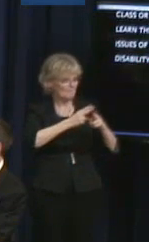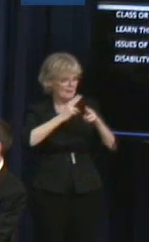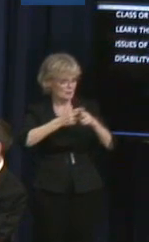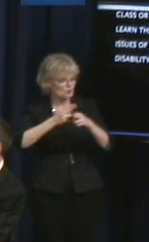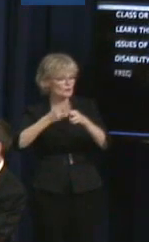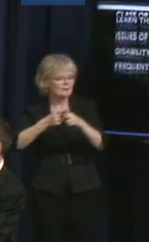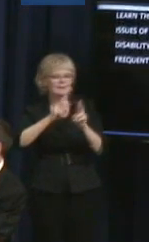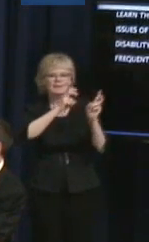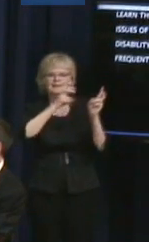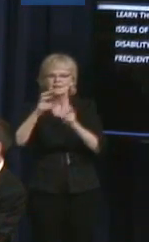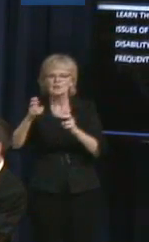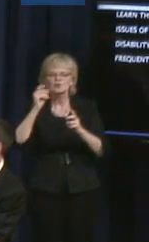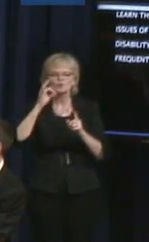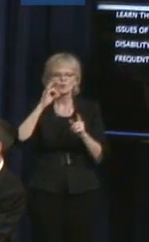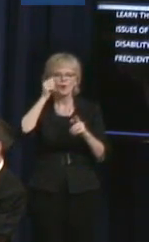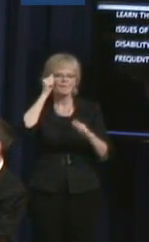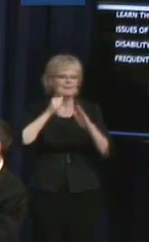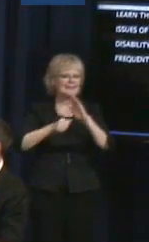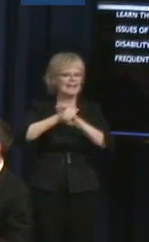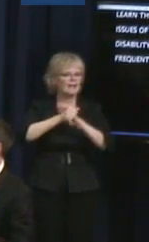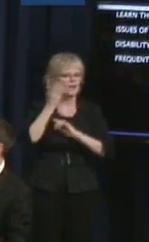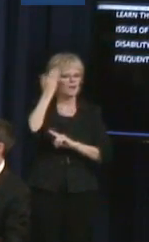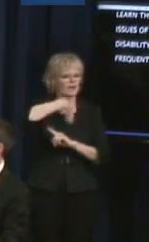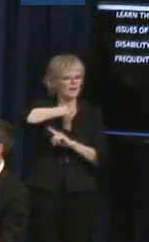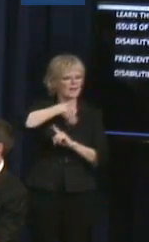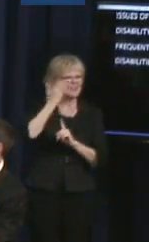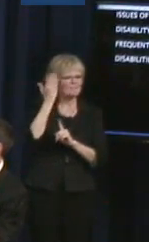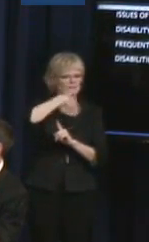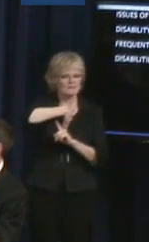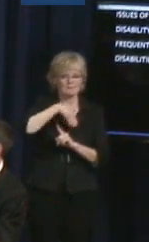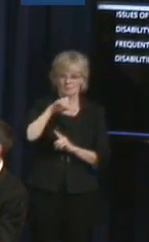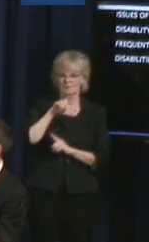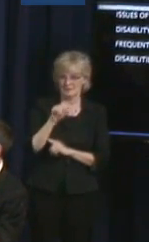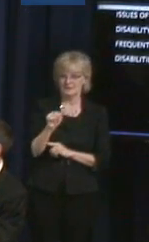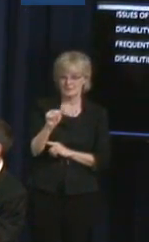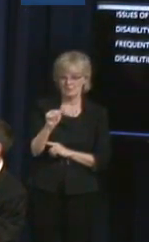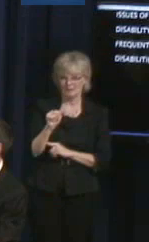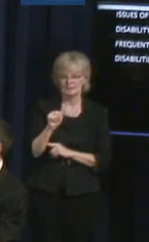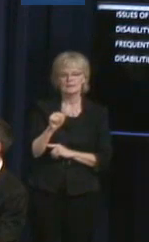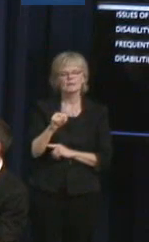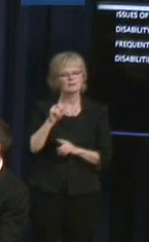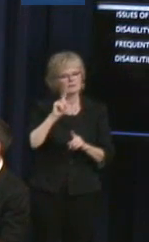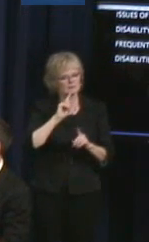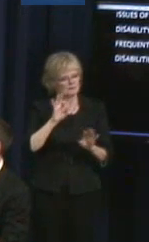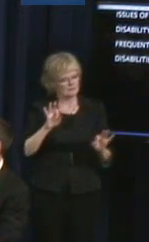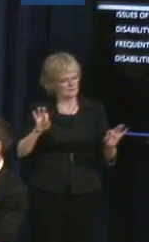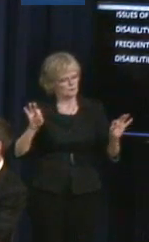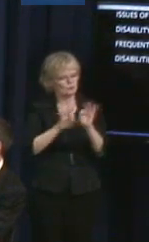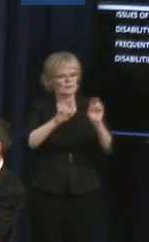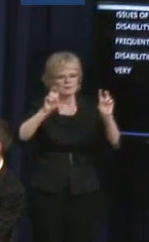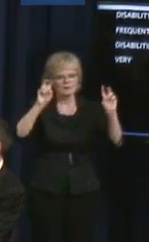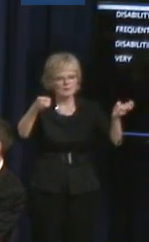the issue of hidden disabilities and visible disabilities. This is a very critical issue. I completely agree.